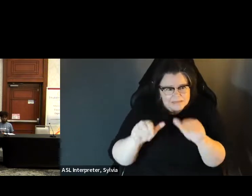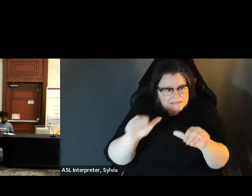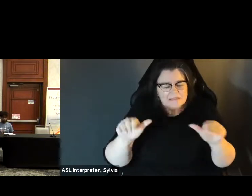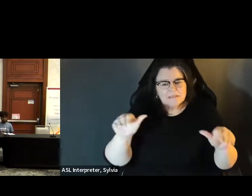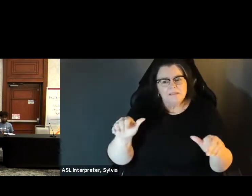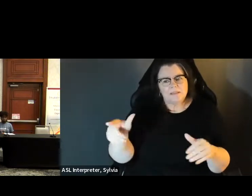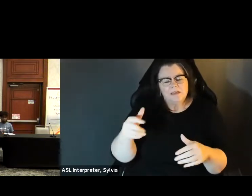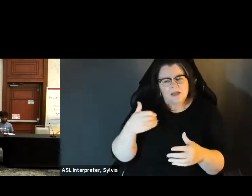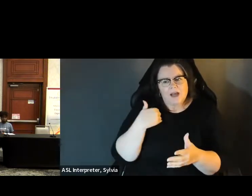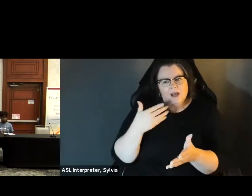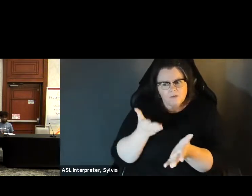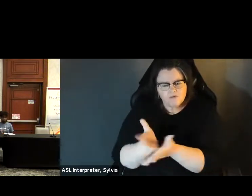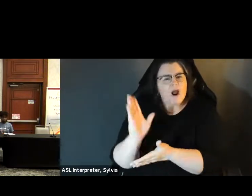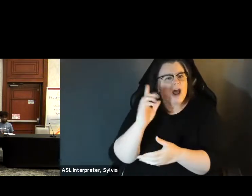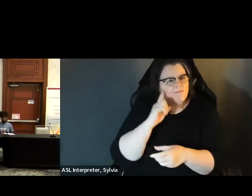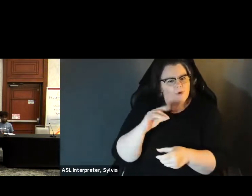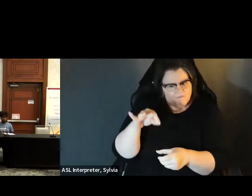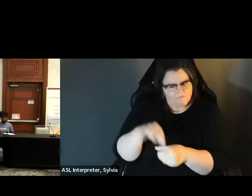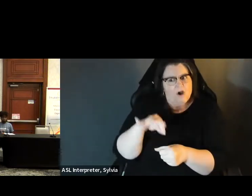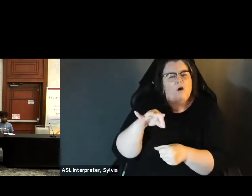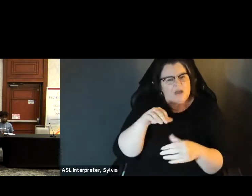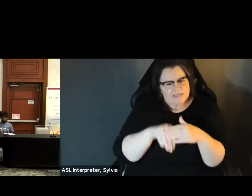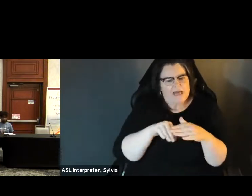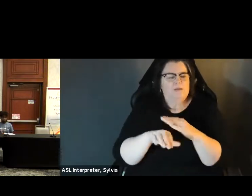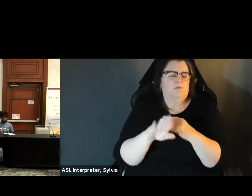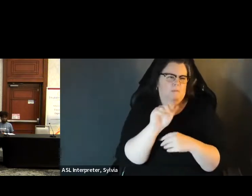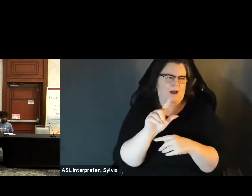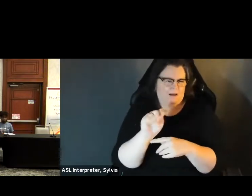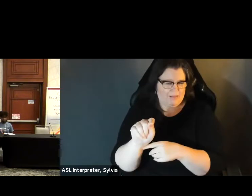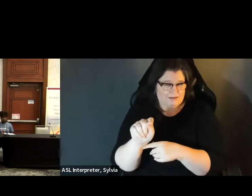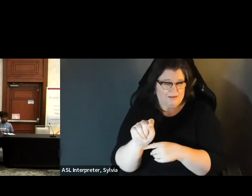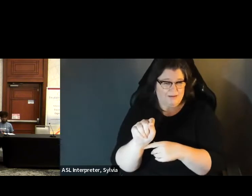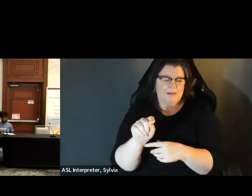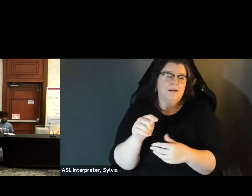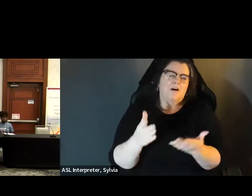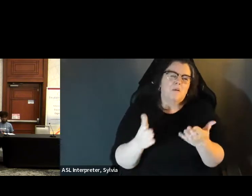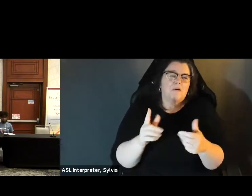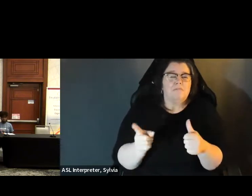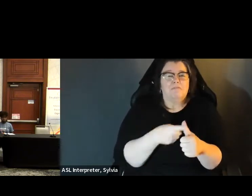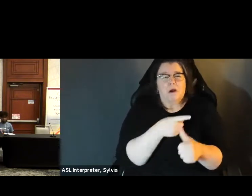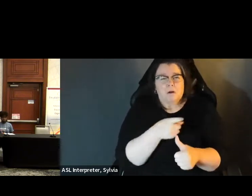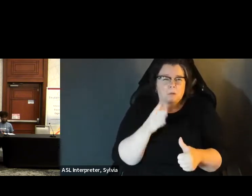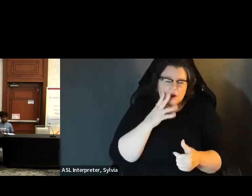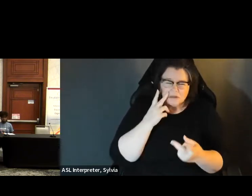through pr releases, leaning in to the accessibility community to really educate that that opportunity to vote an accessible ballot is available to them. to educate that opportunity to vote and accessible ballot